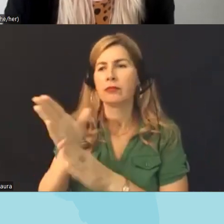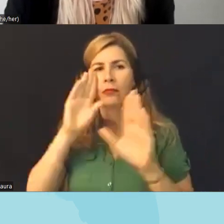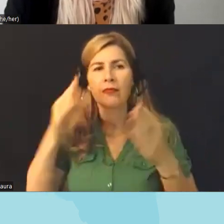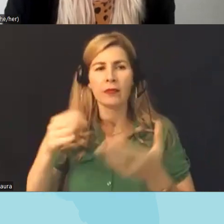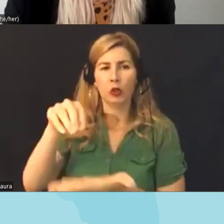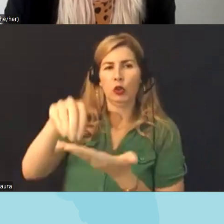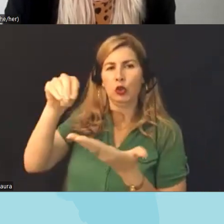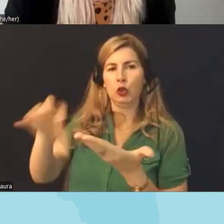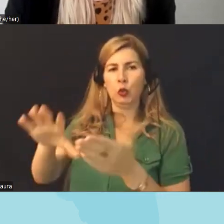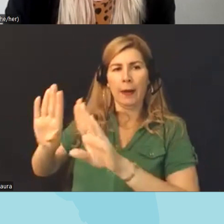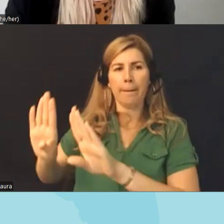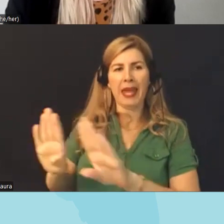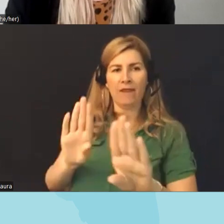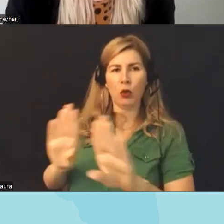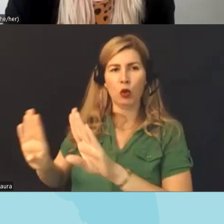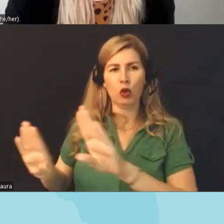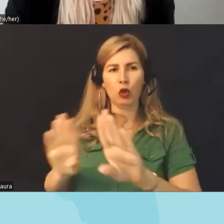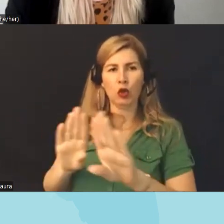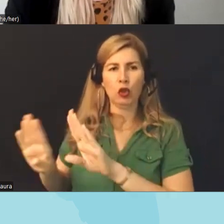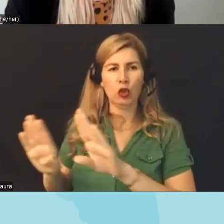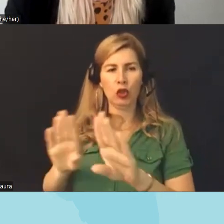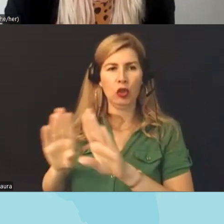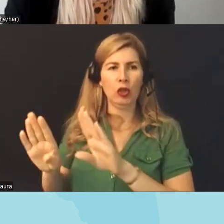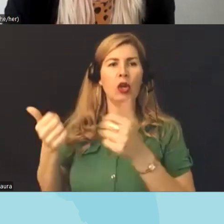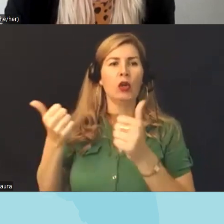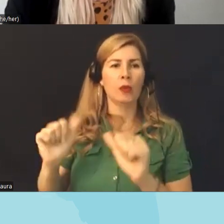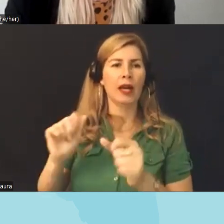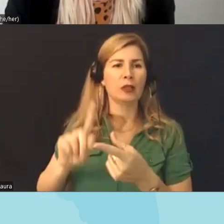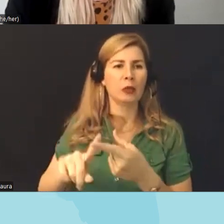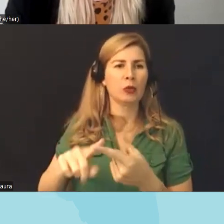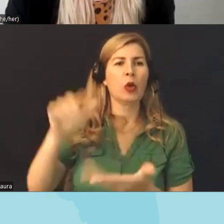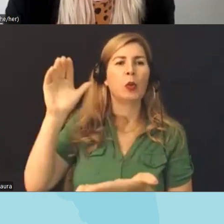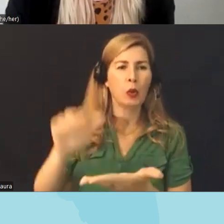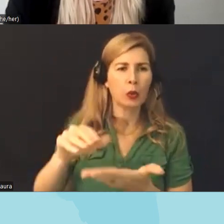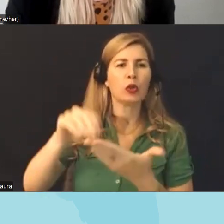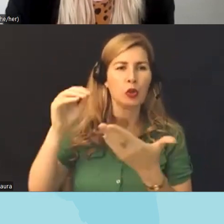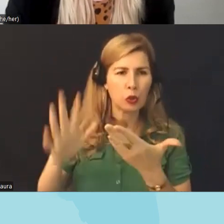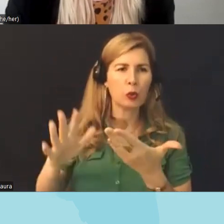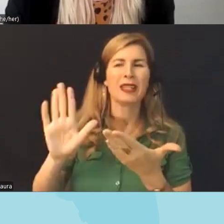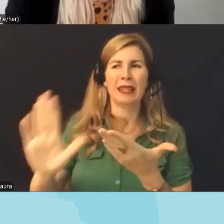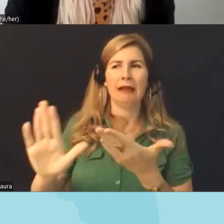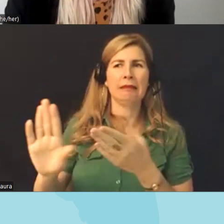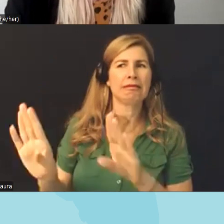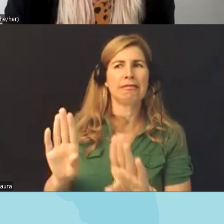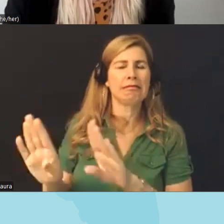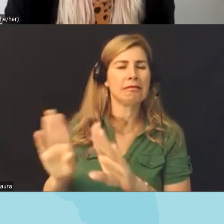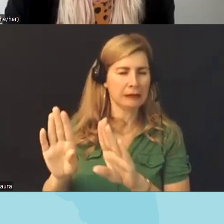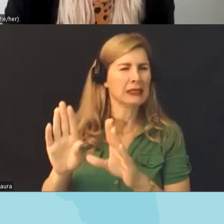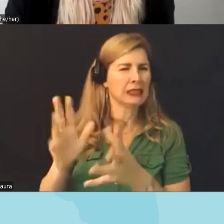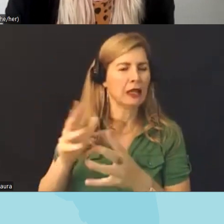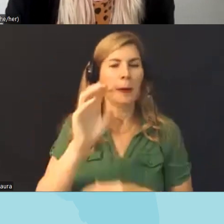reduce the punitive responses to student behavior that are very prevalent in our state uh Missouri